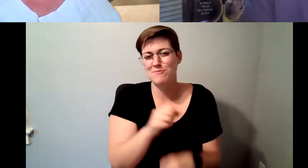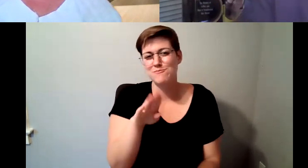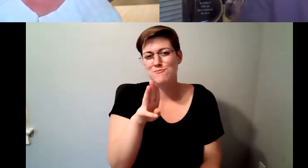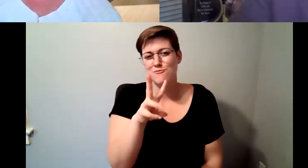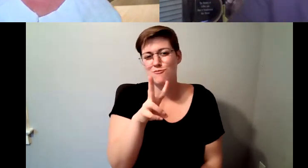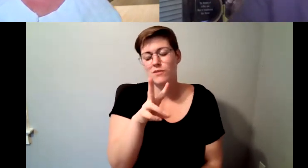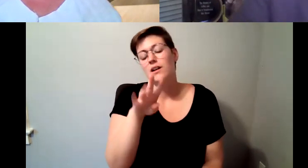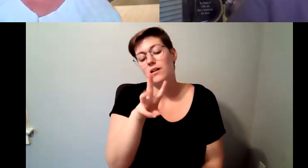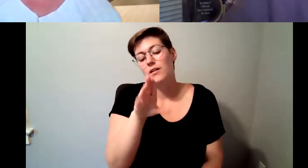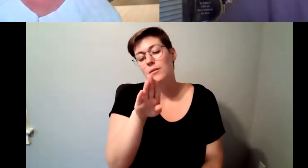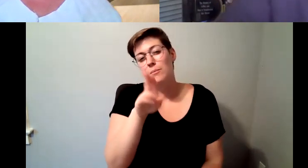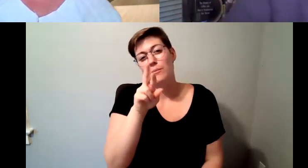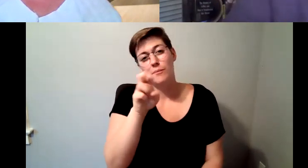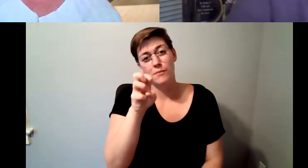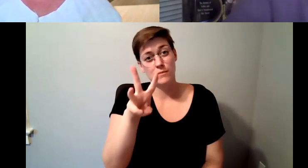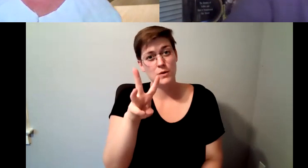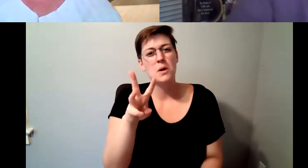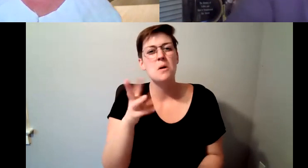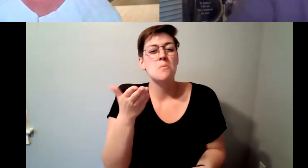probably going to enhance something that the coffee.